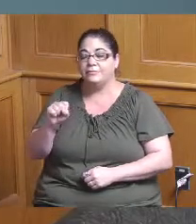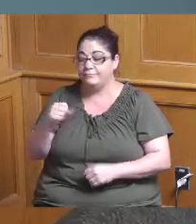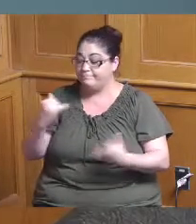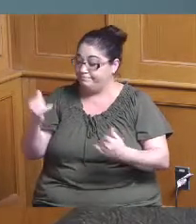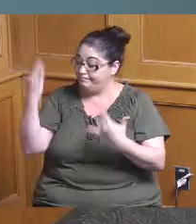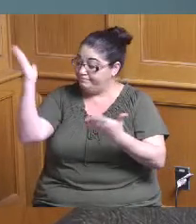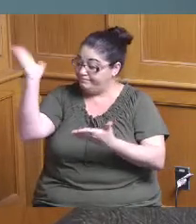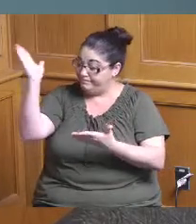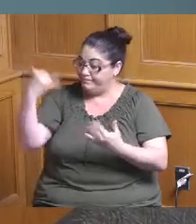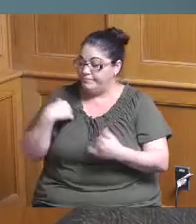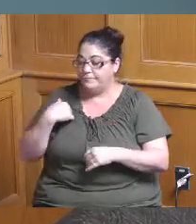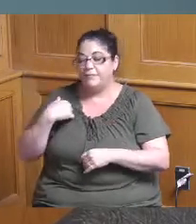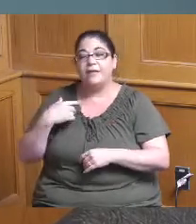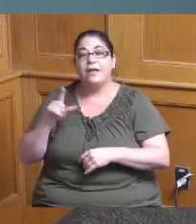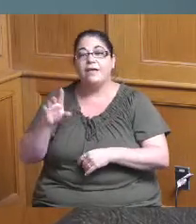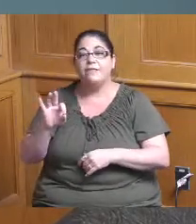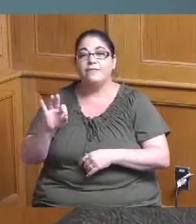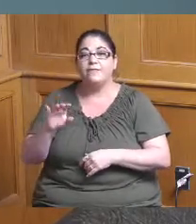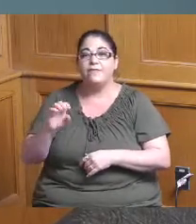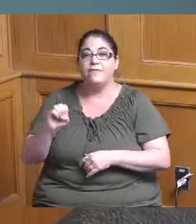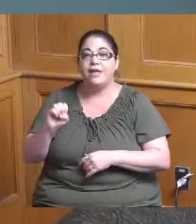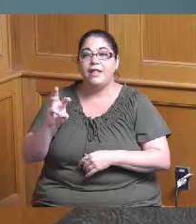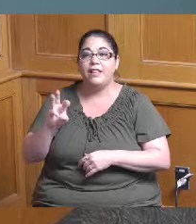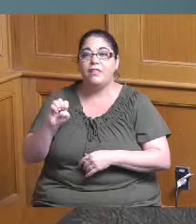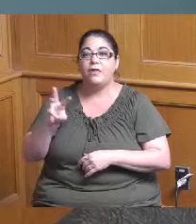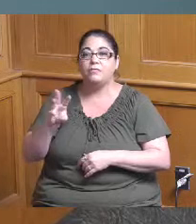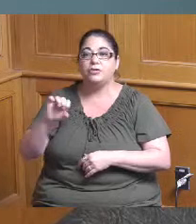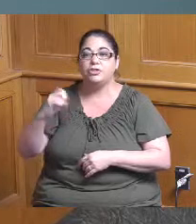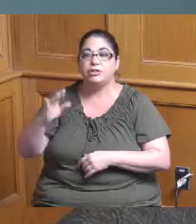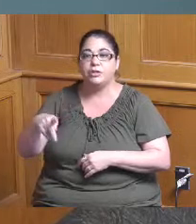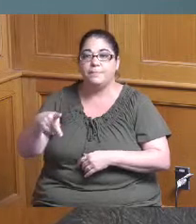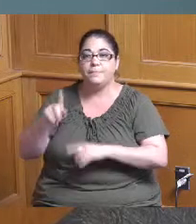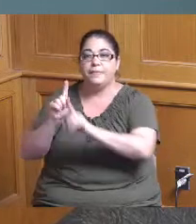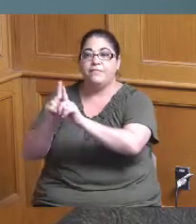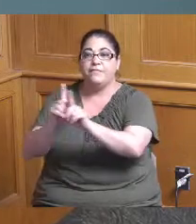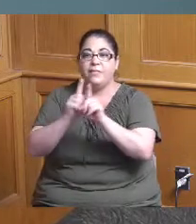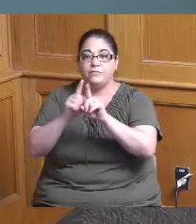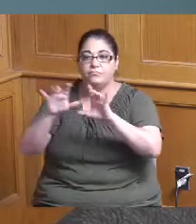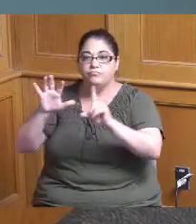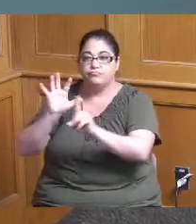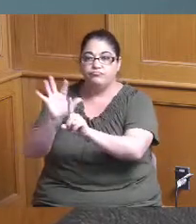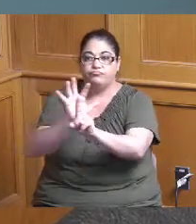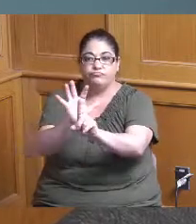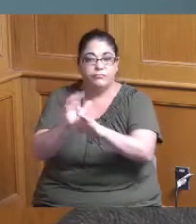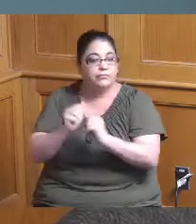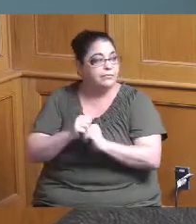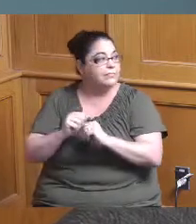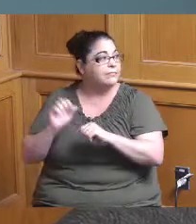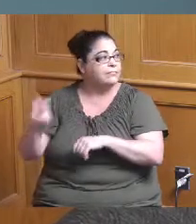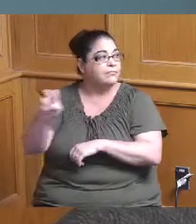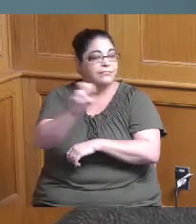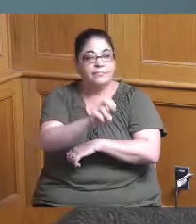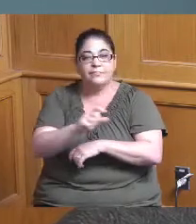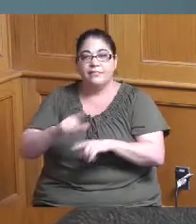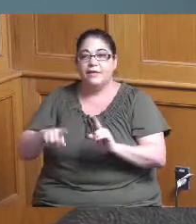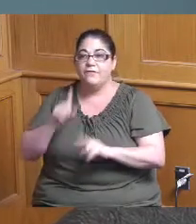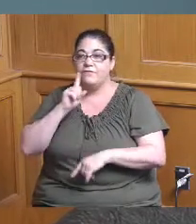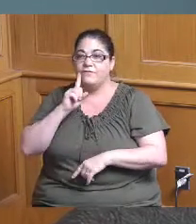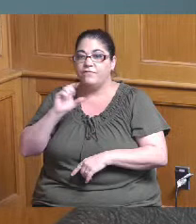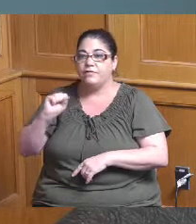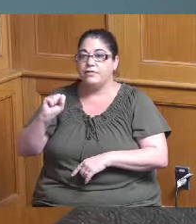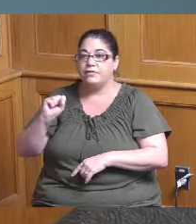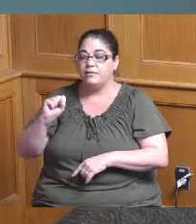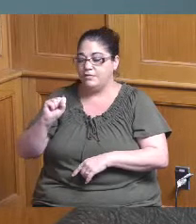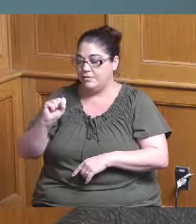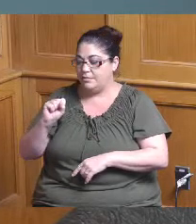of the county's fellowship and intern programs Frank Spataro I put a extra s on Spataro it's okay